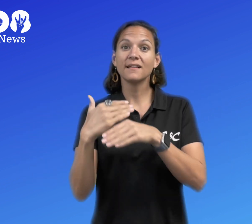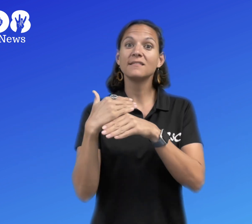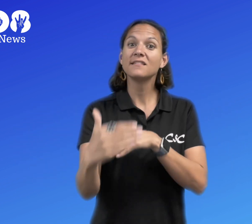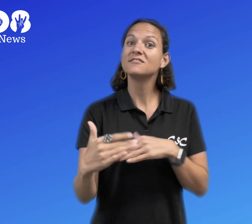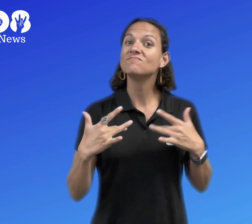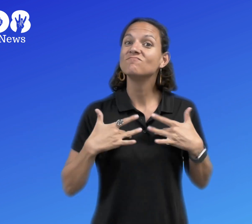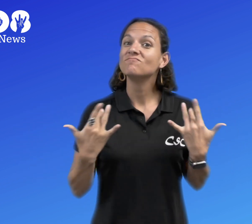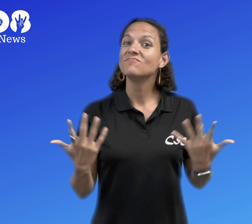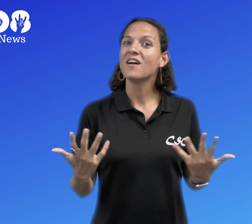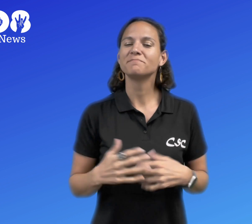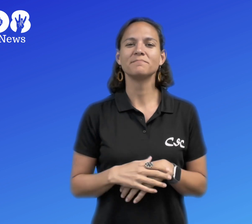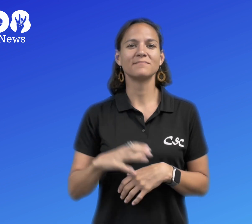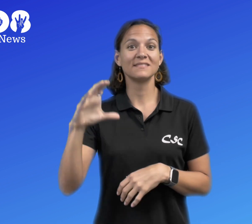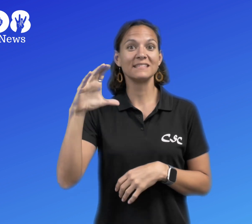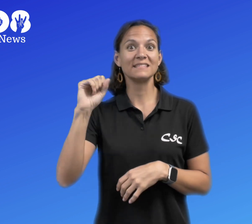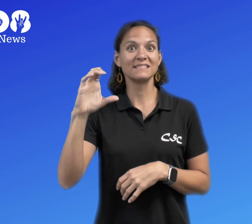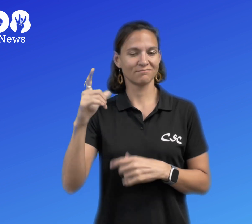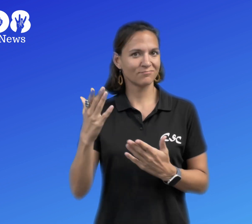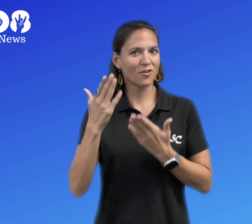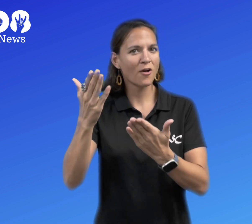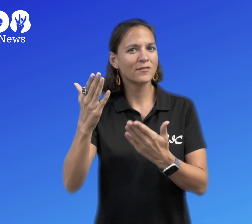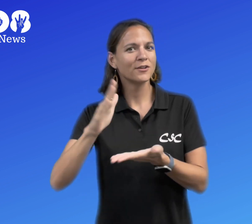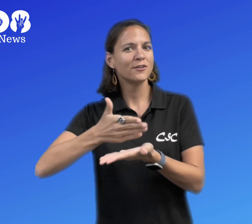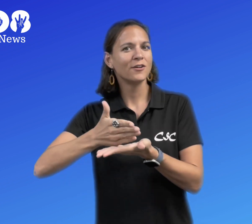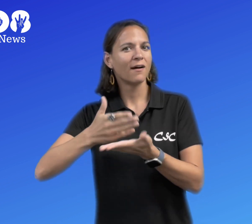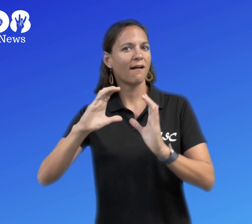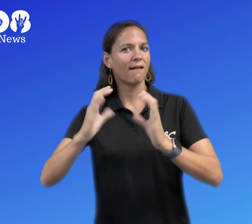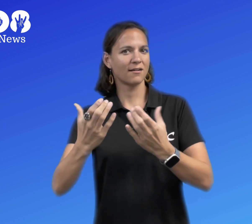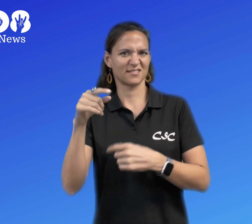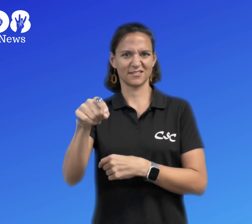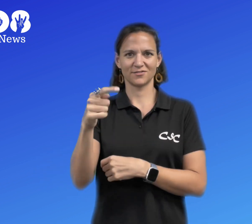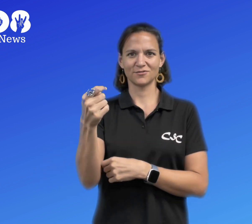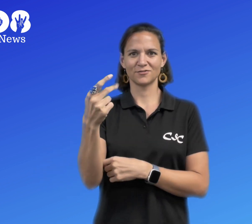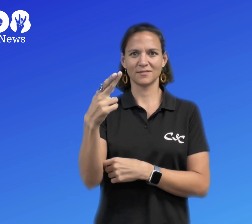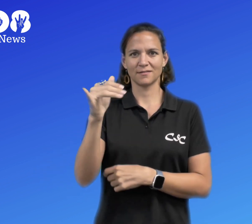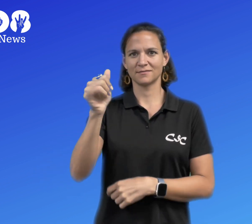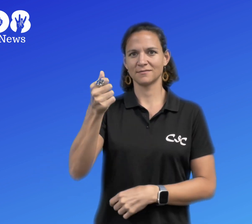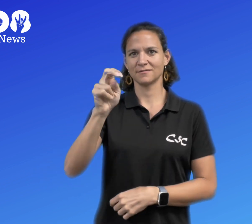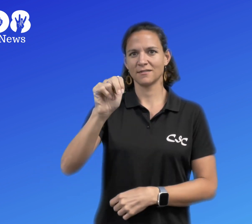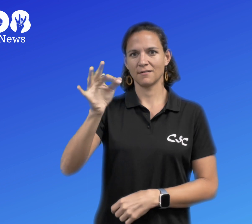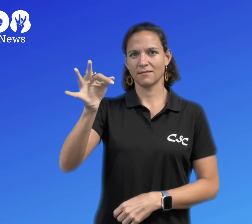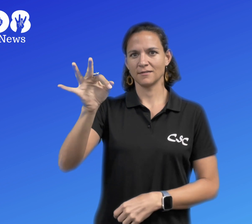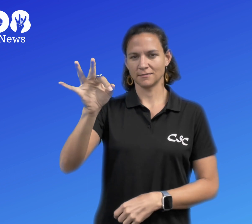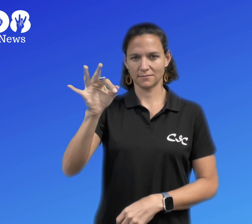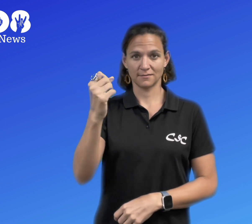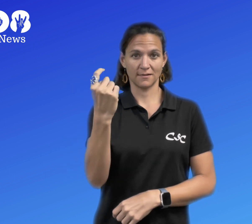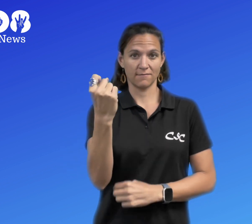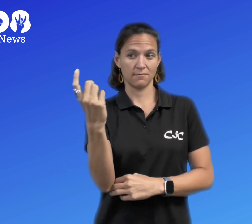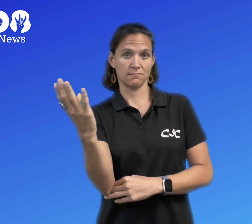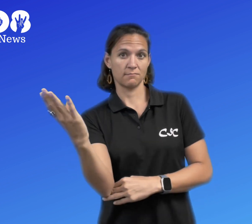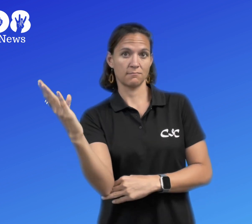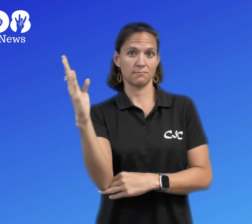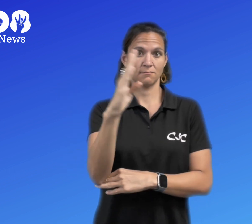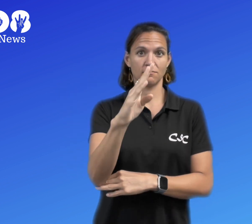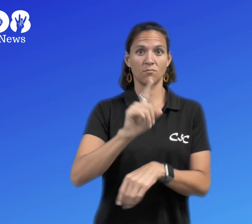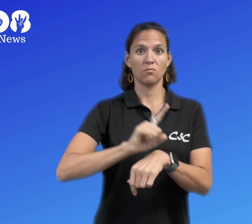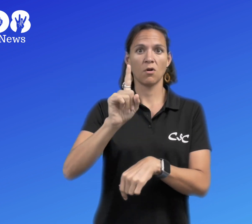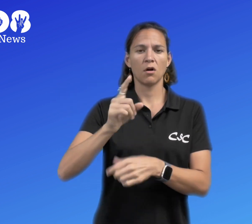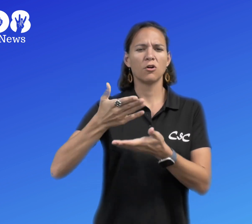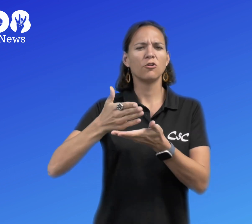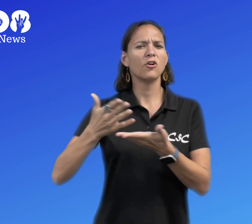Next, CSC is offering a cooking class this Thursday Jan. 19th from 11-1p.